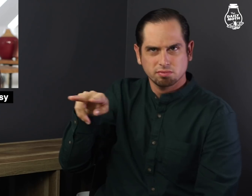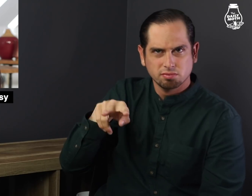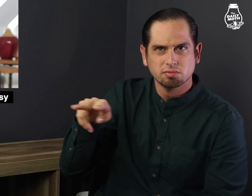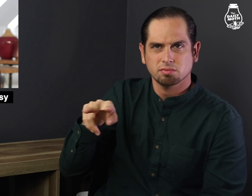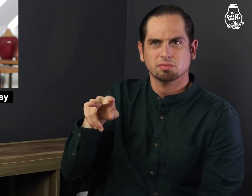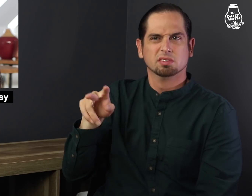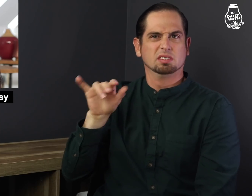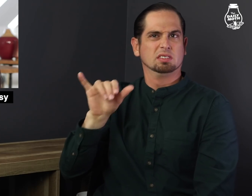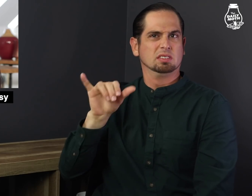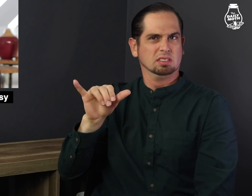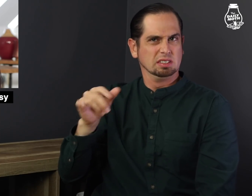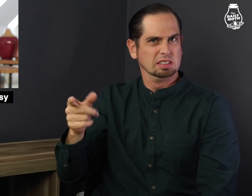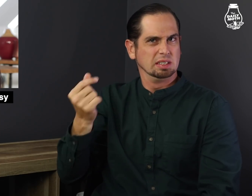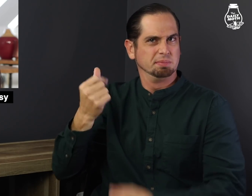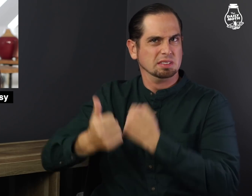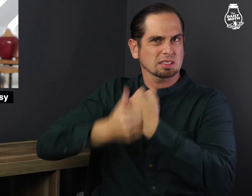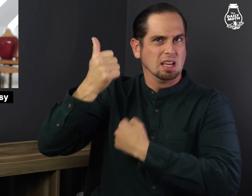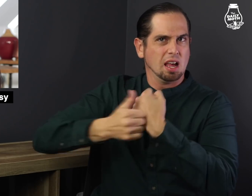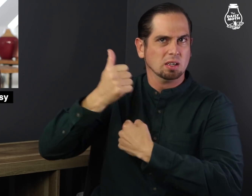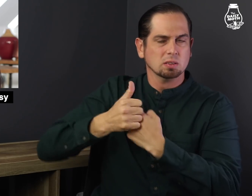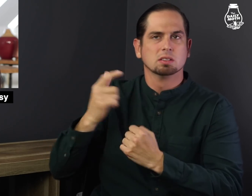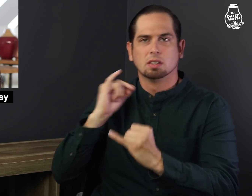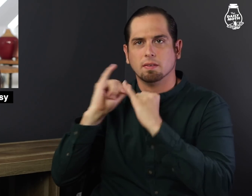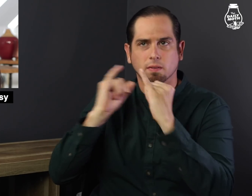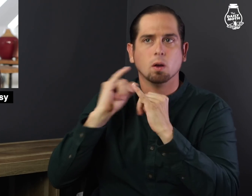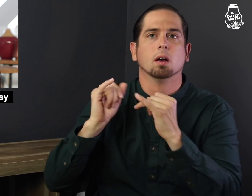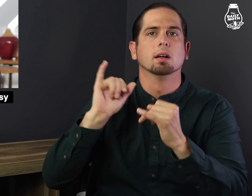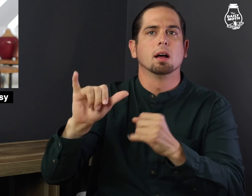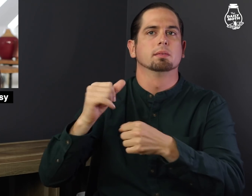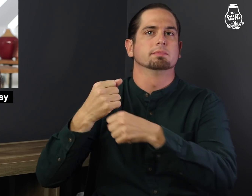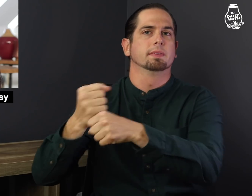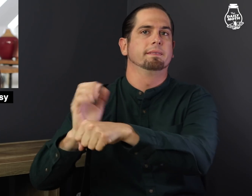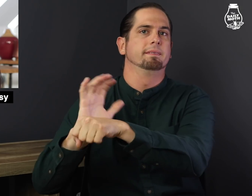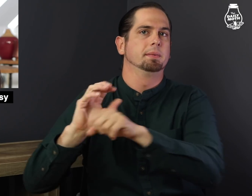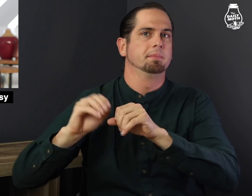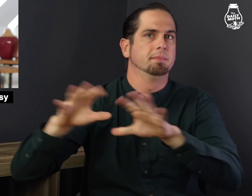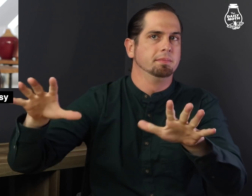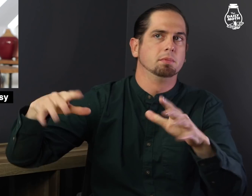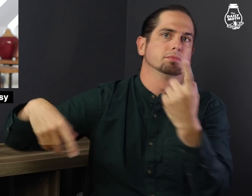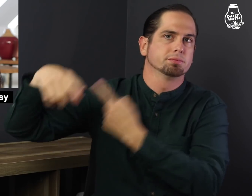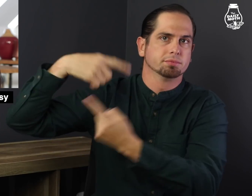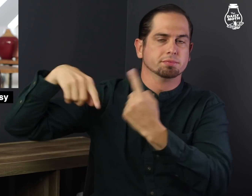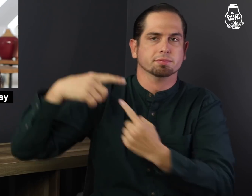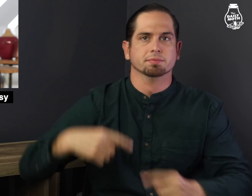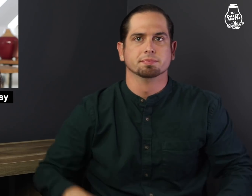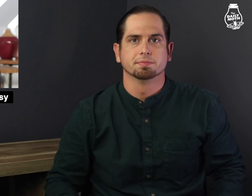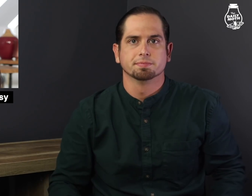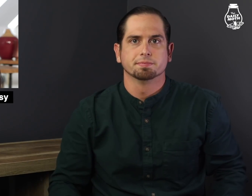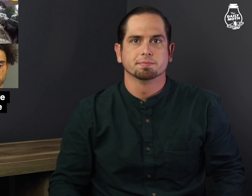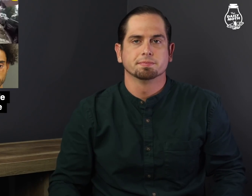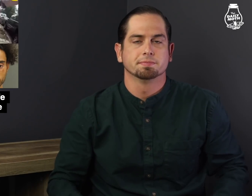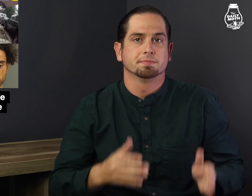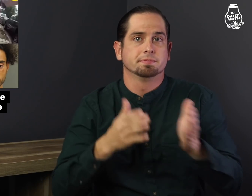and seeing the dangers in it. After she did interviews, she released the film.